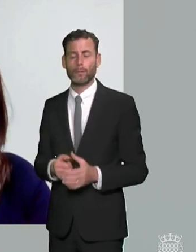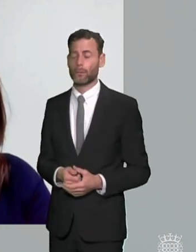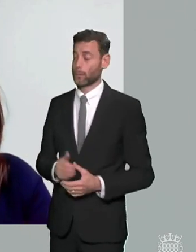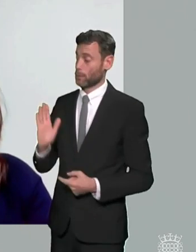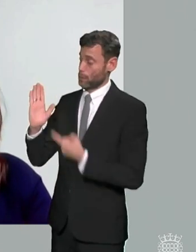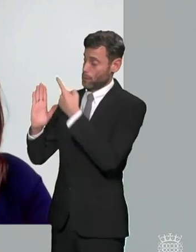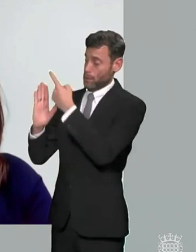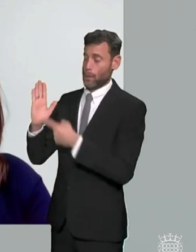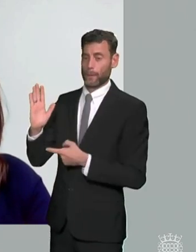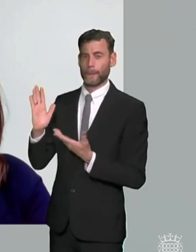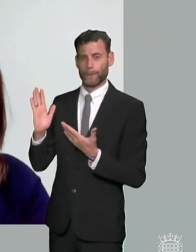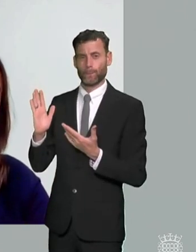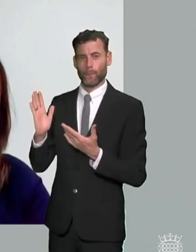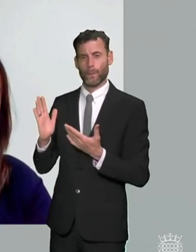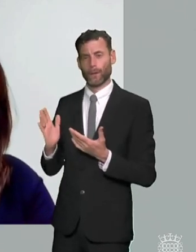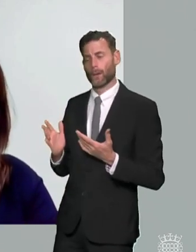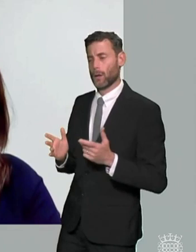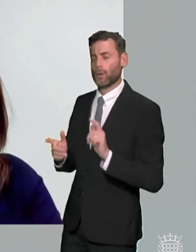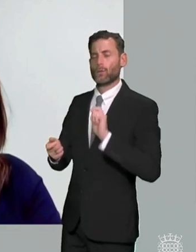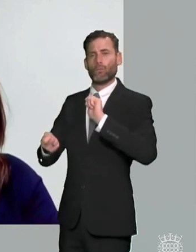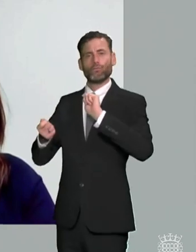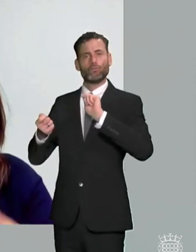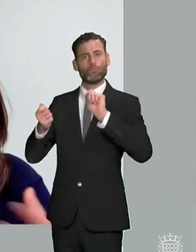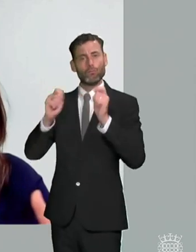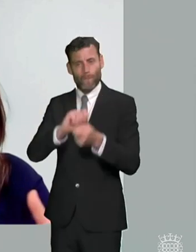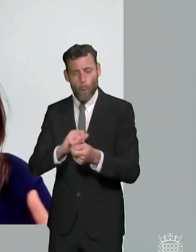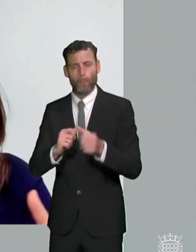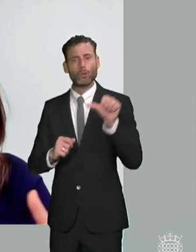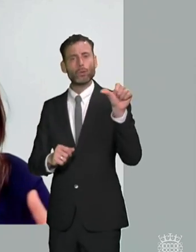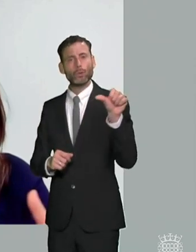the standard provision is for this level of need and give the child that and and that kind